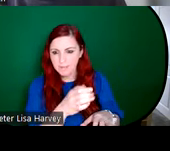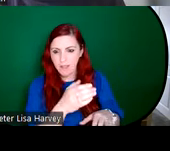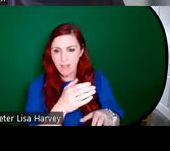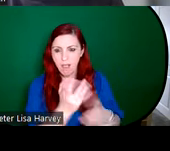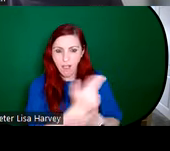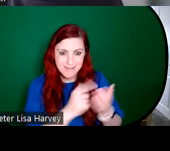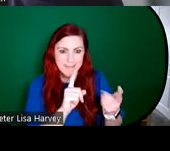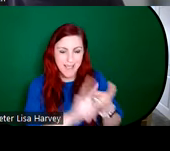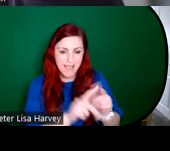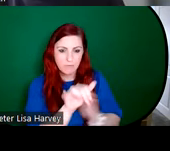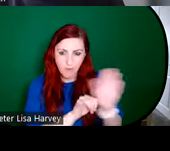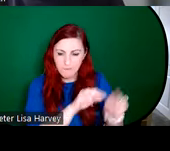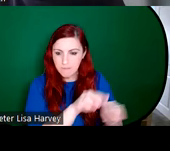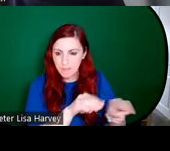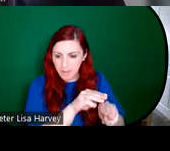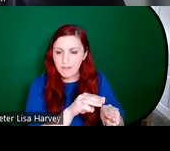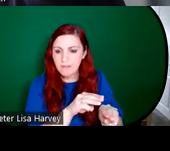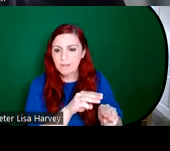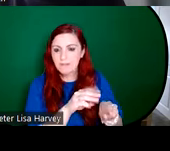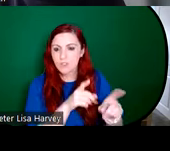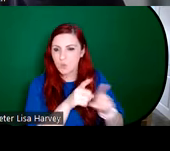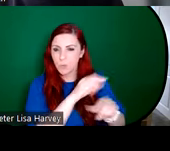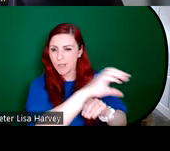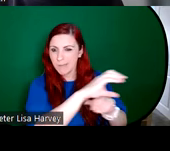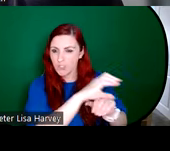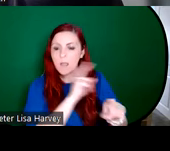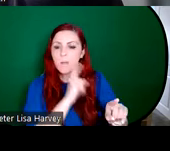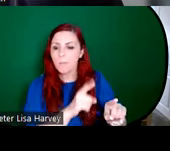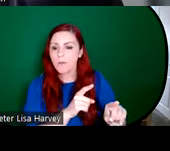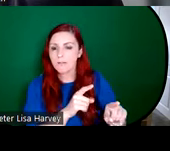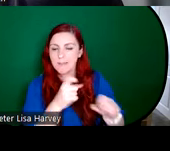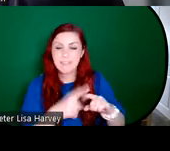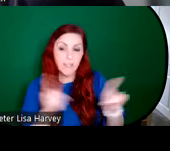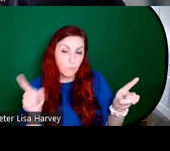carry out the studio commissions. So they were slightly different, but they both